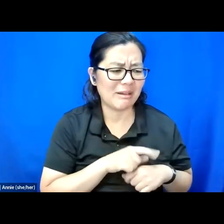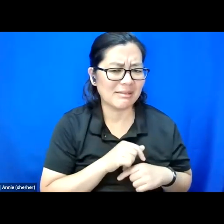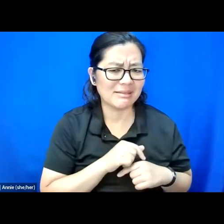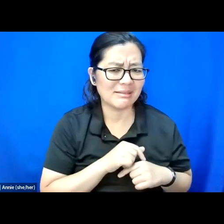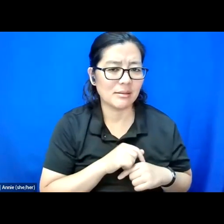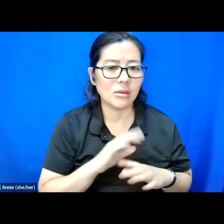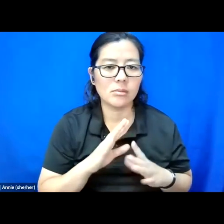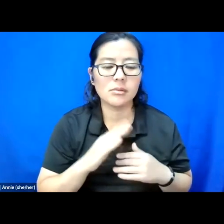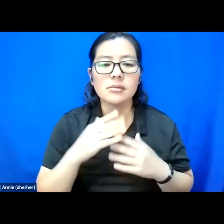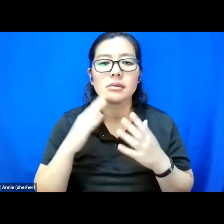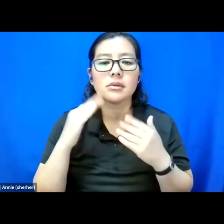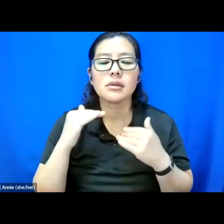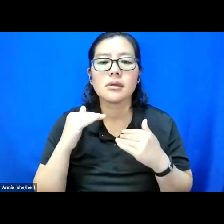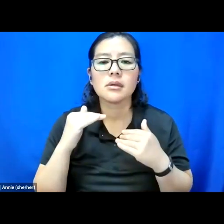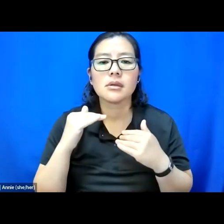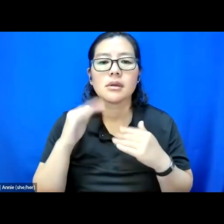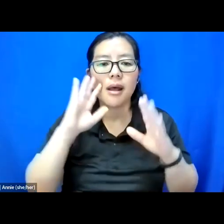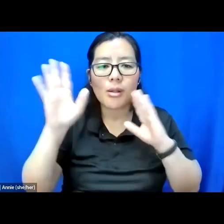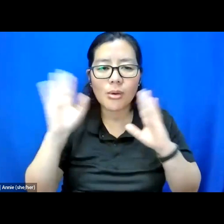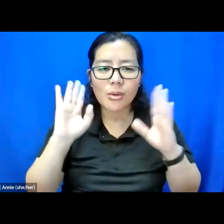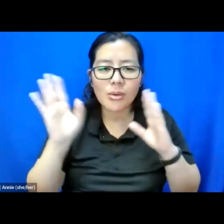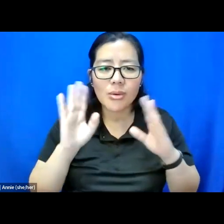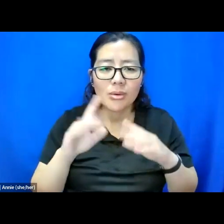Hello, everyone. Can I get a time check?